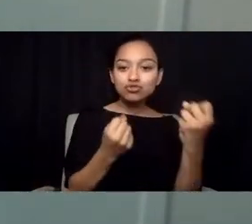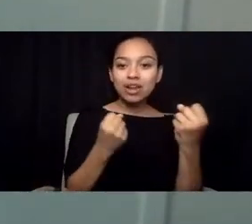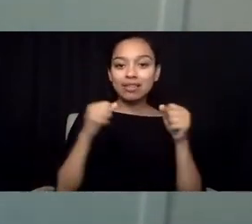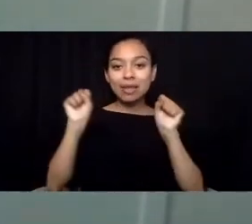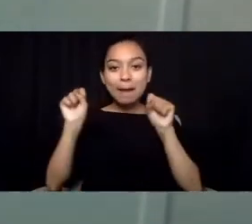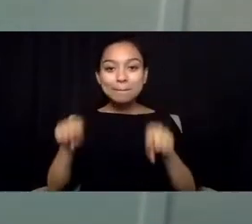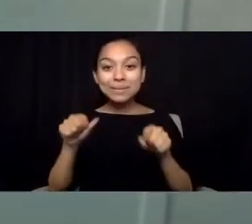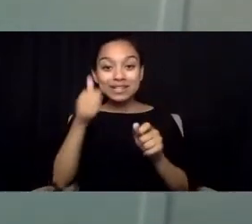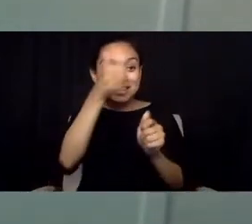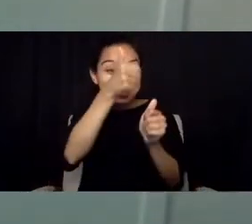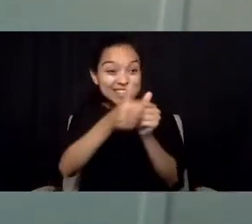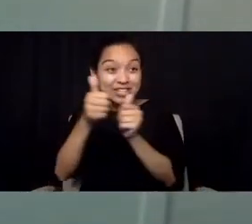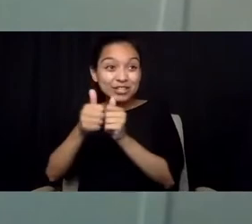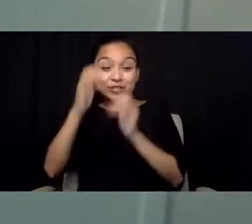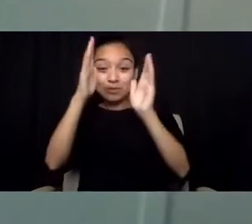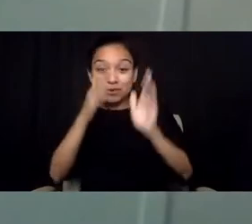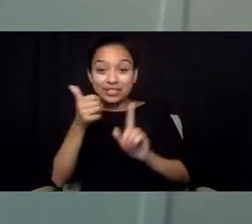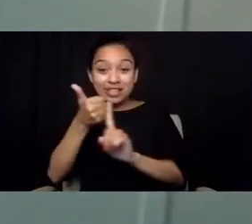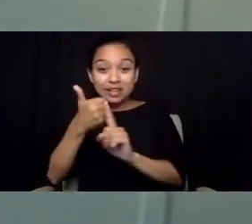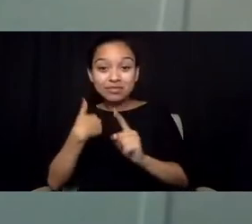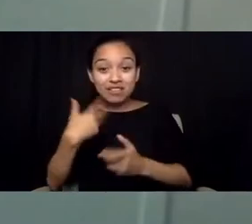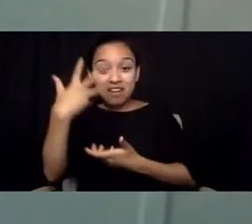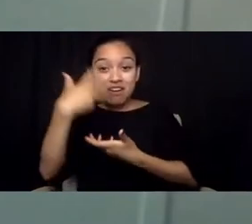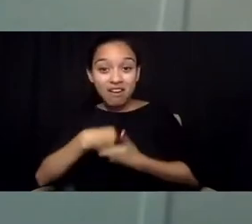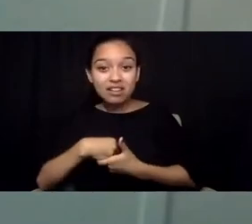and even within any one autistic person,